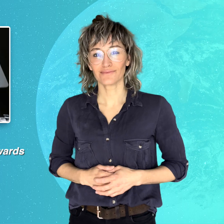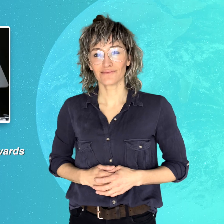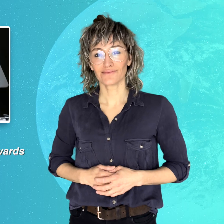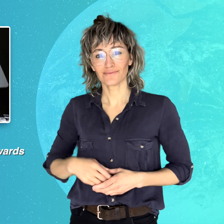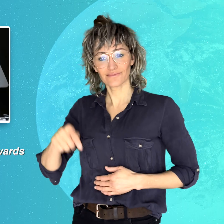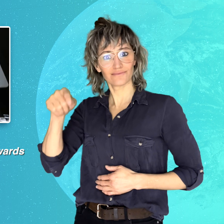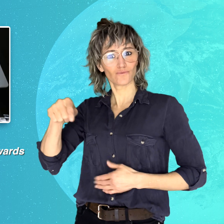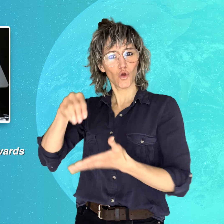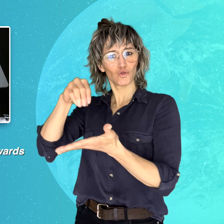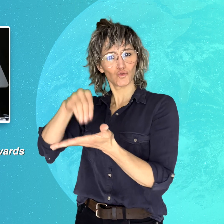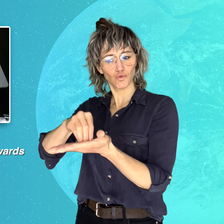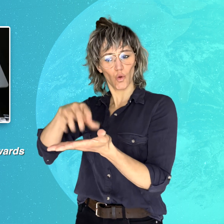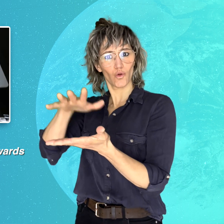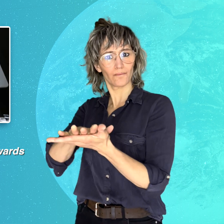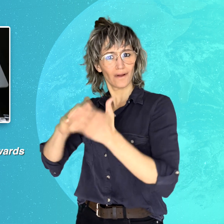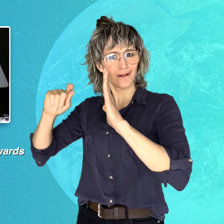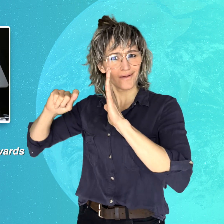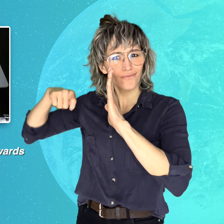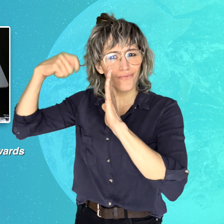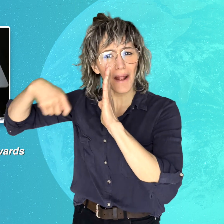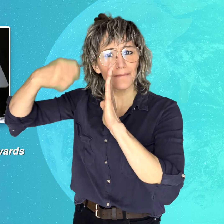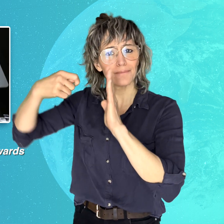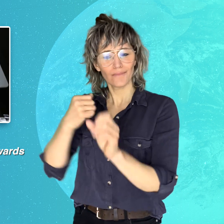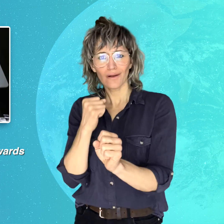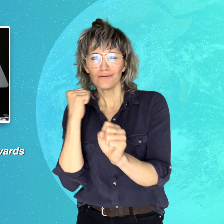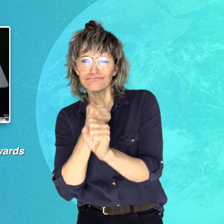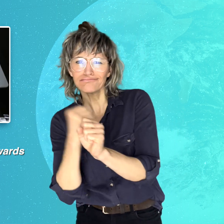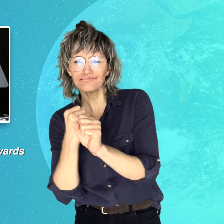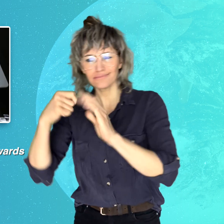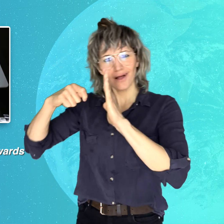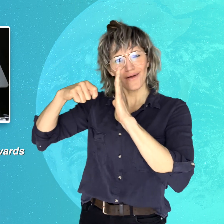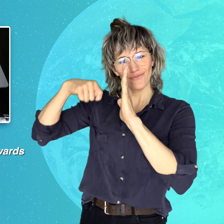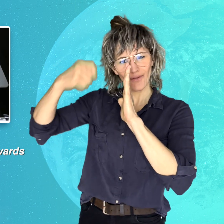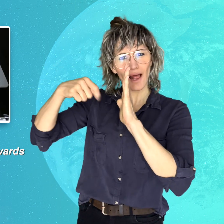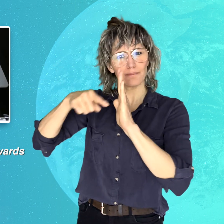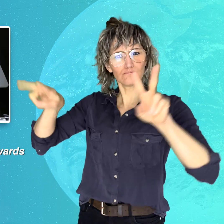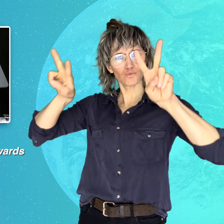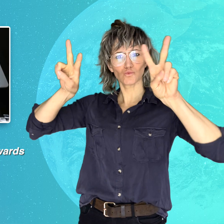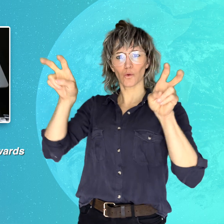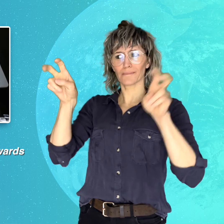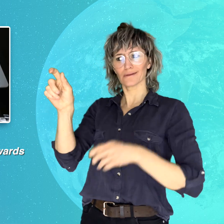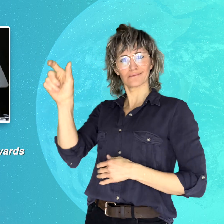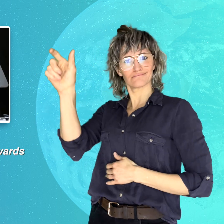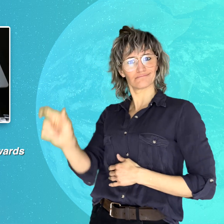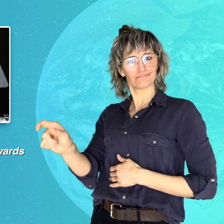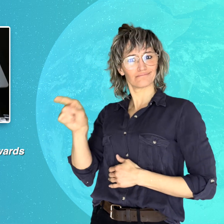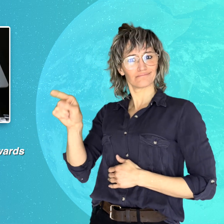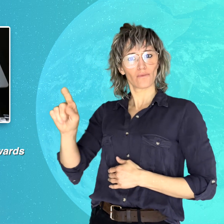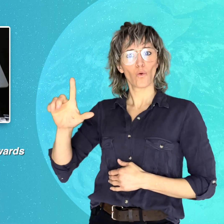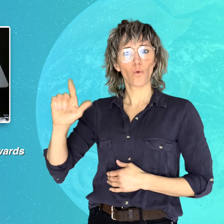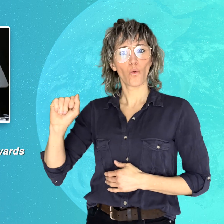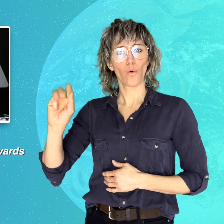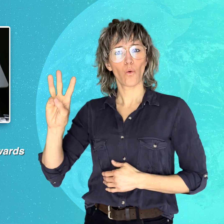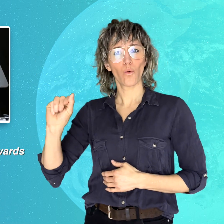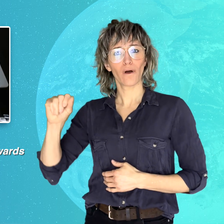To produce this documentary, the main character, Lawand Hamad Amin,